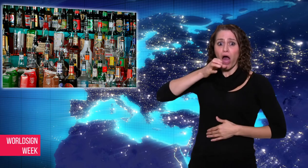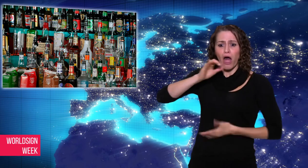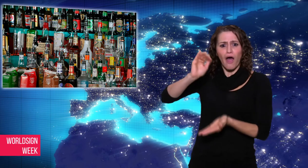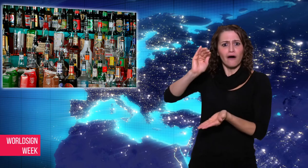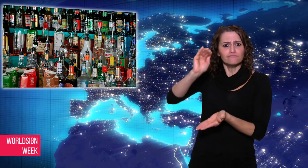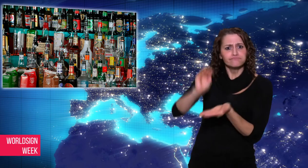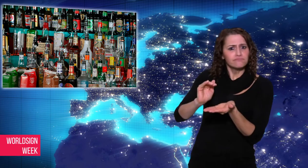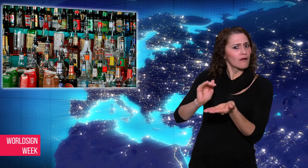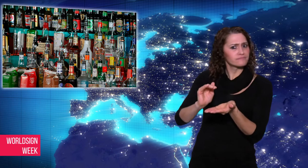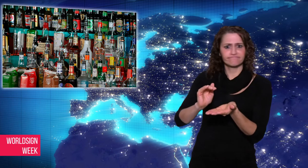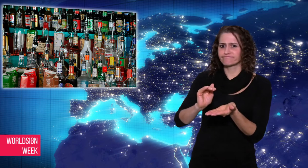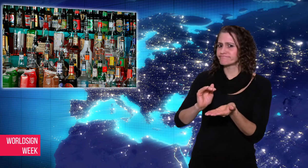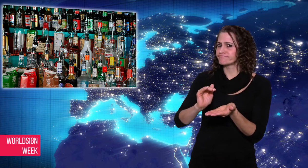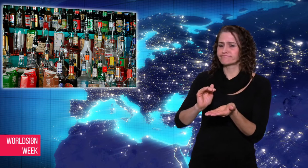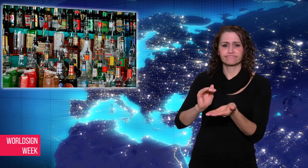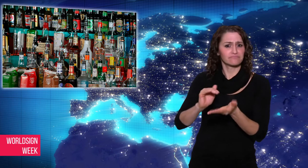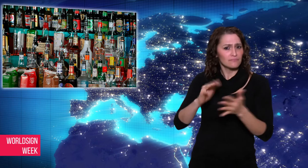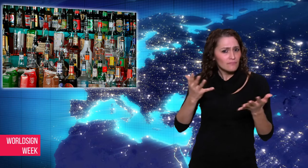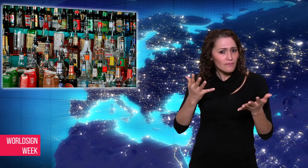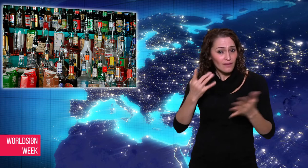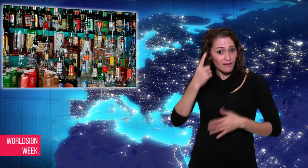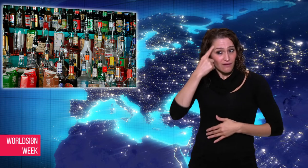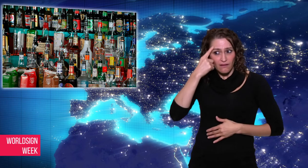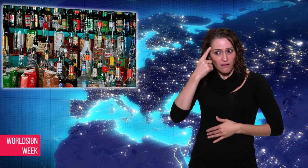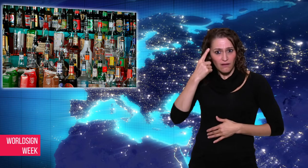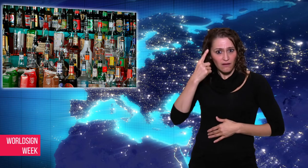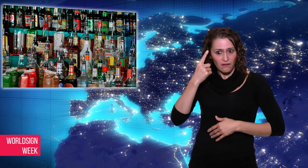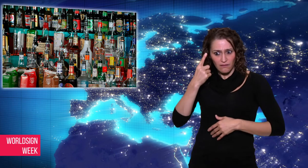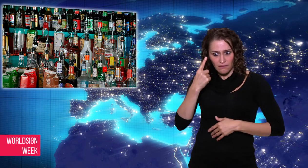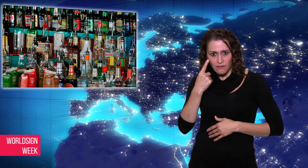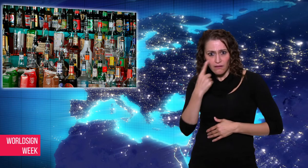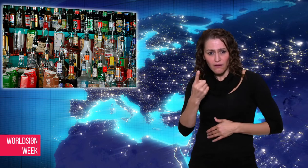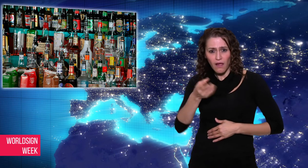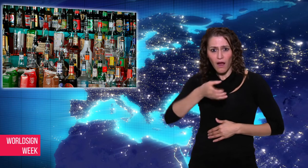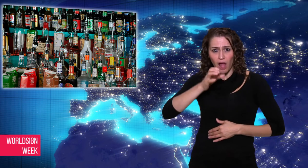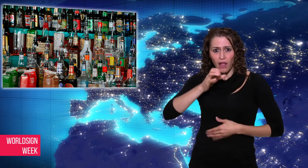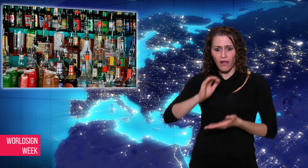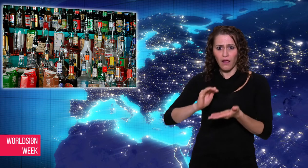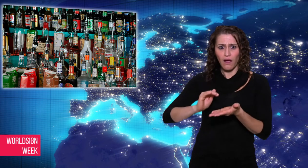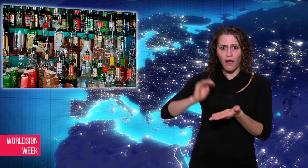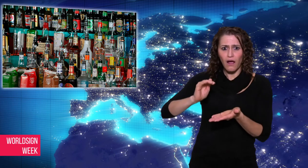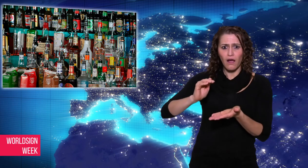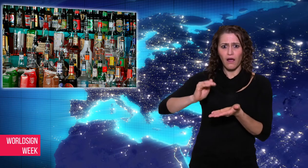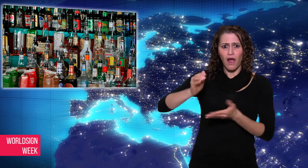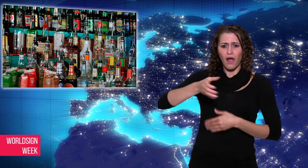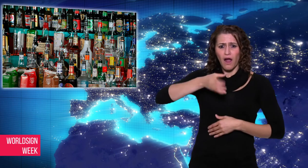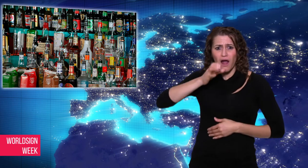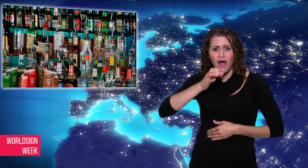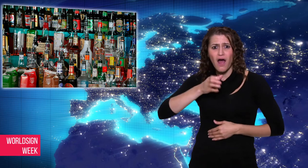reduce consumption, which they